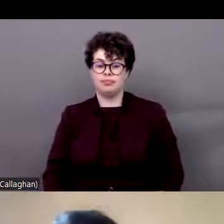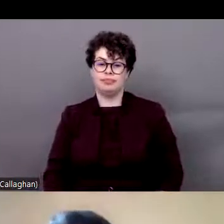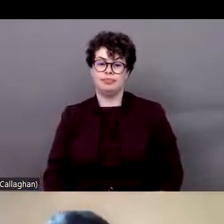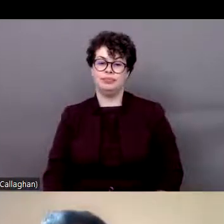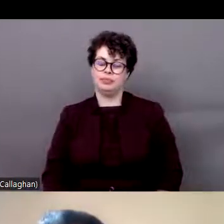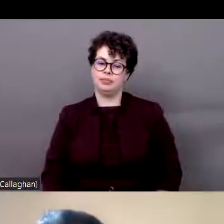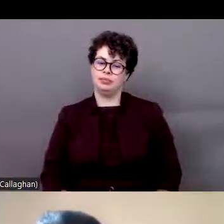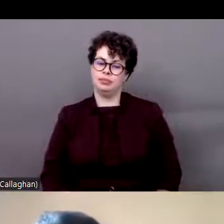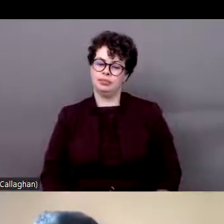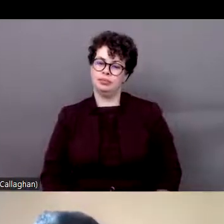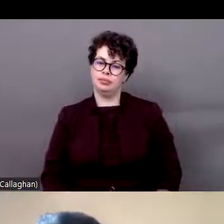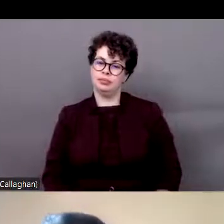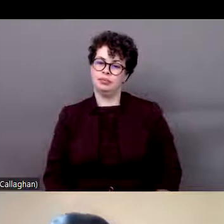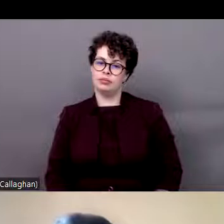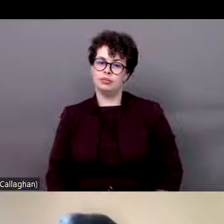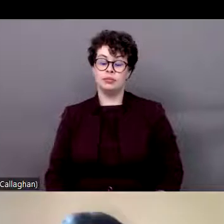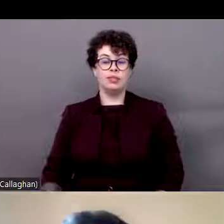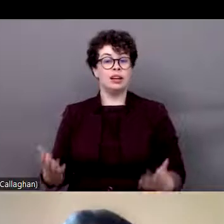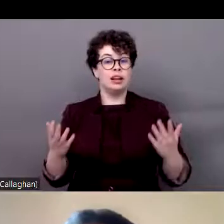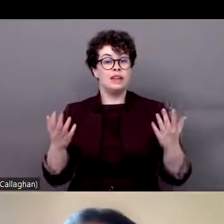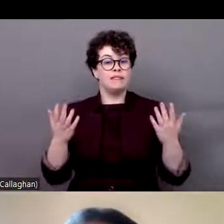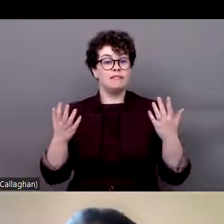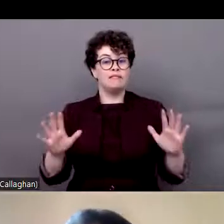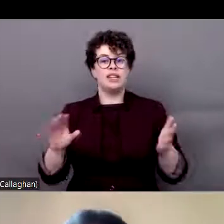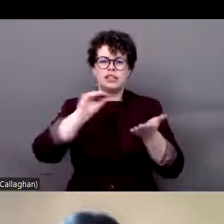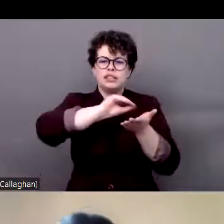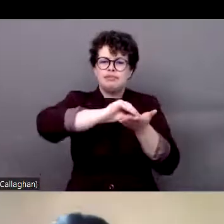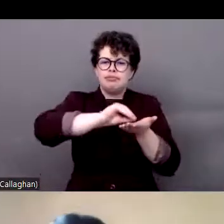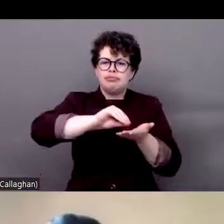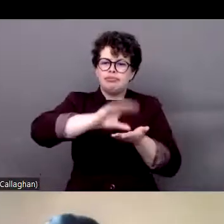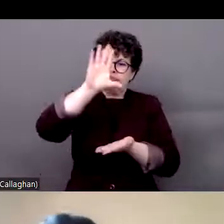persons with disabilities, Black persons that